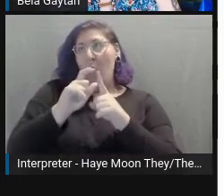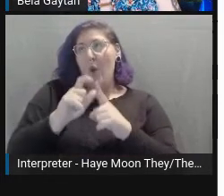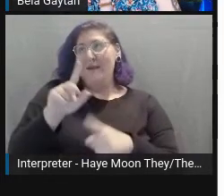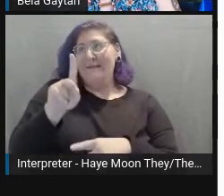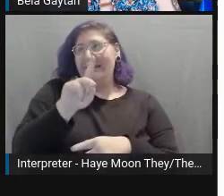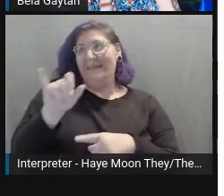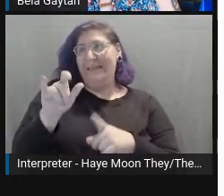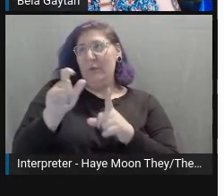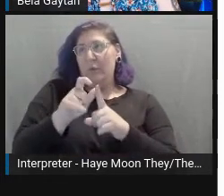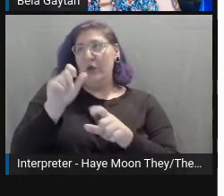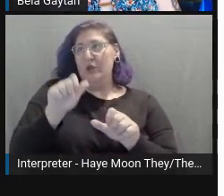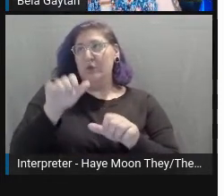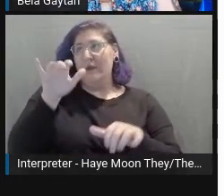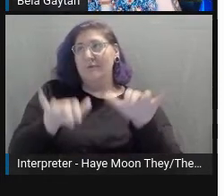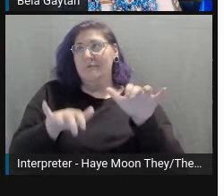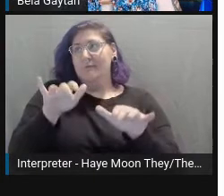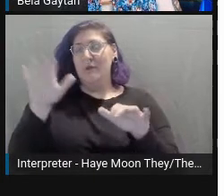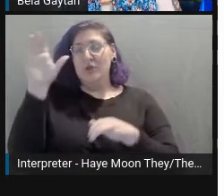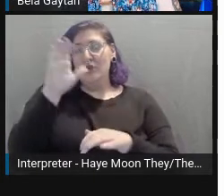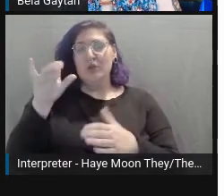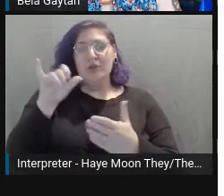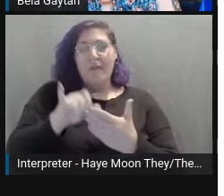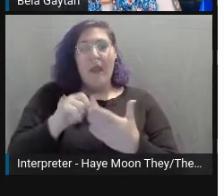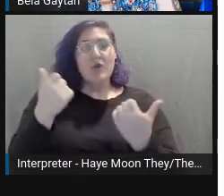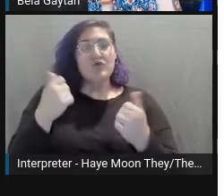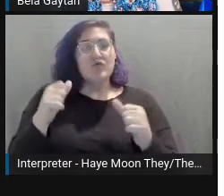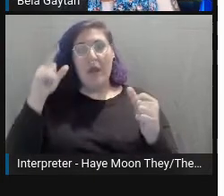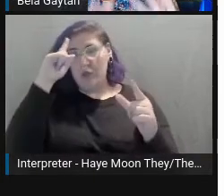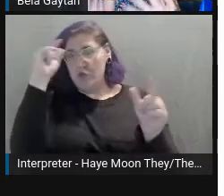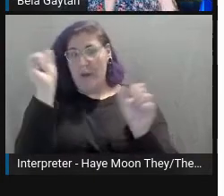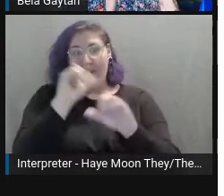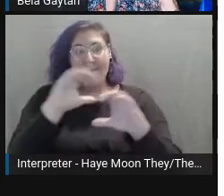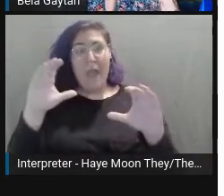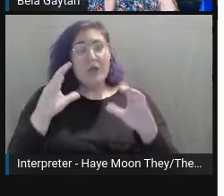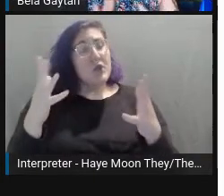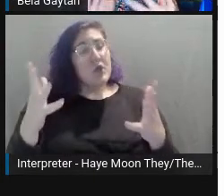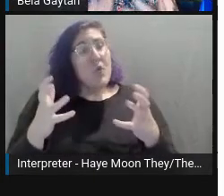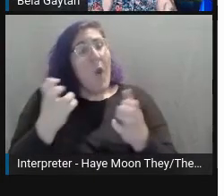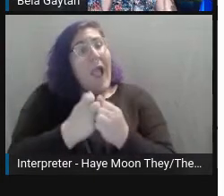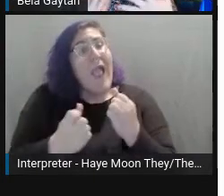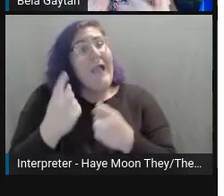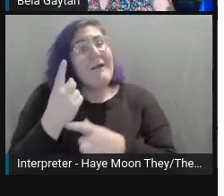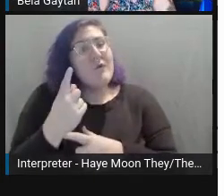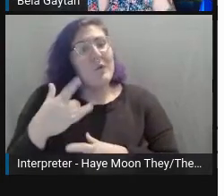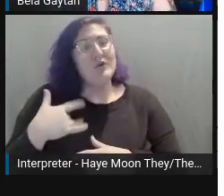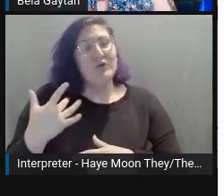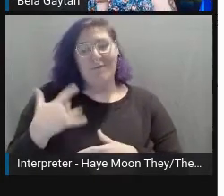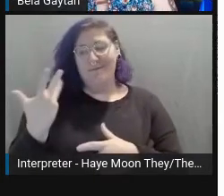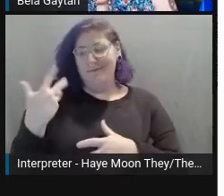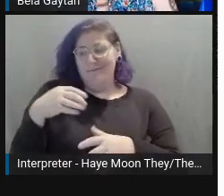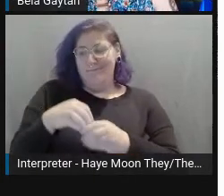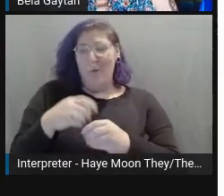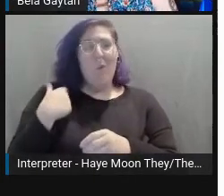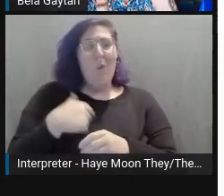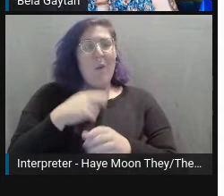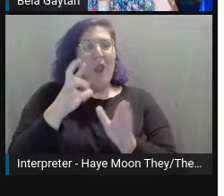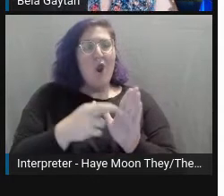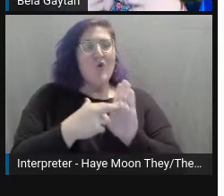and just try to imagine that you want everybody to feel like they are represented in the content.